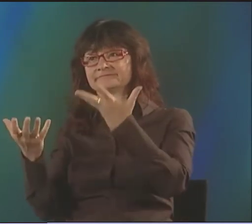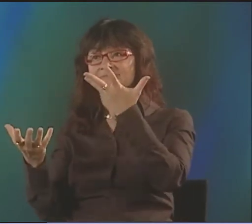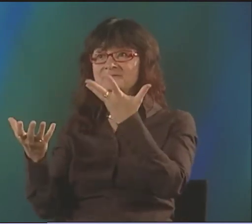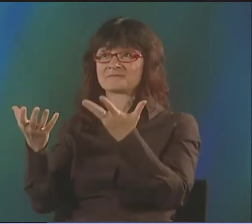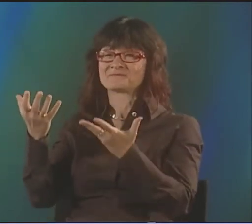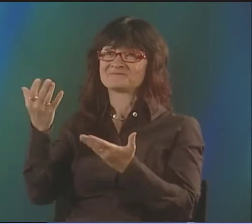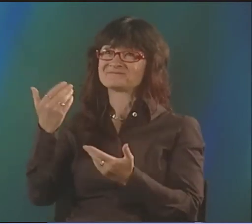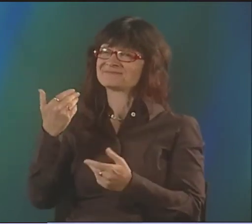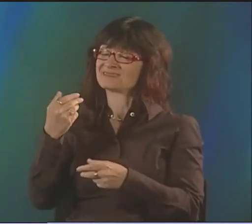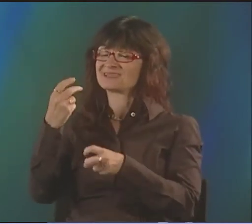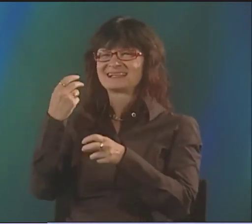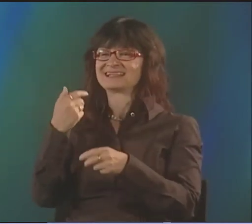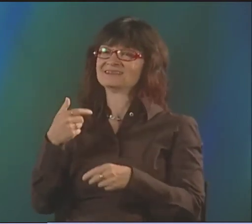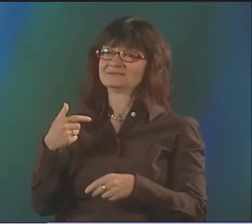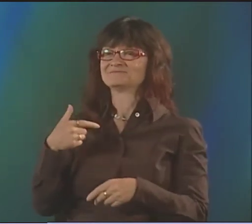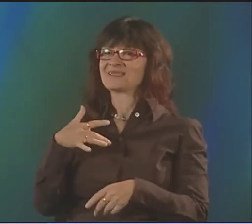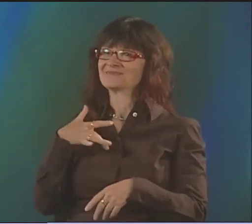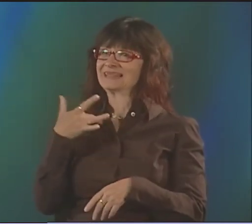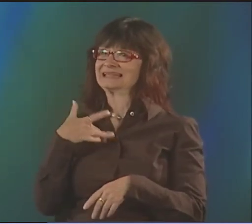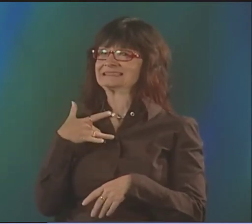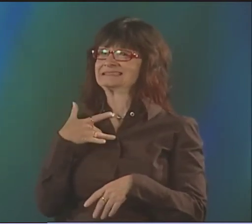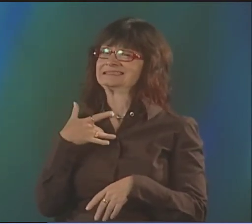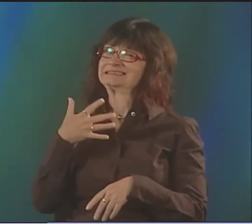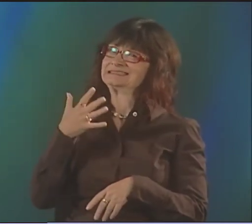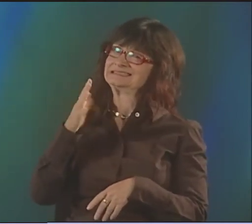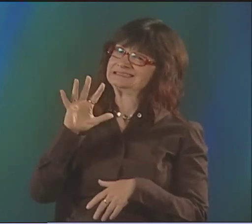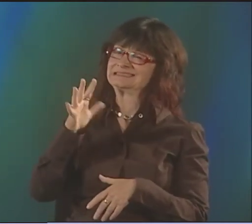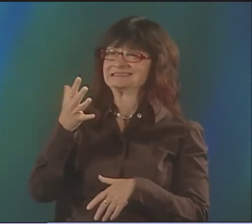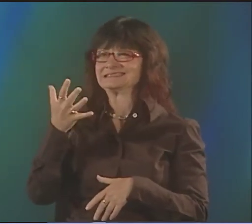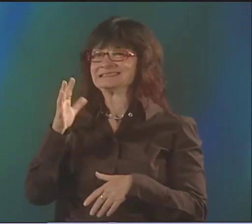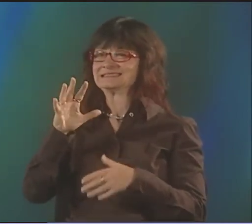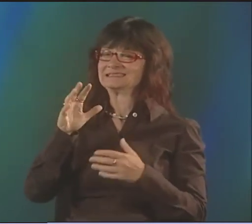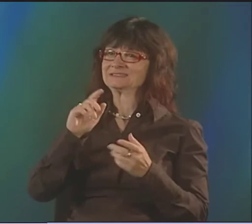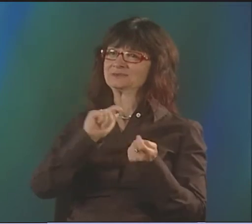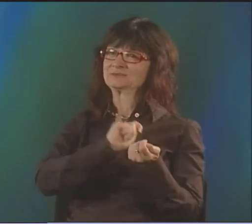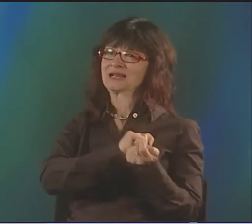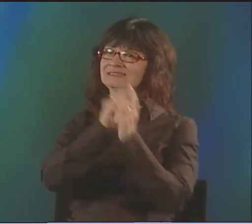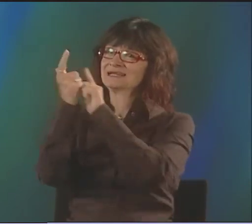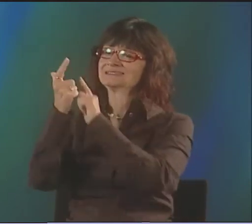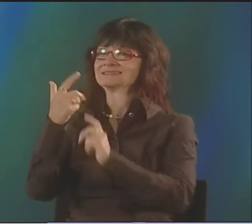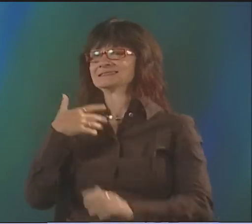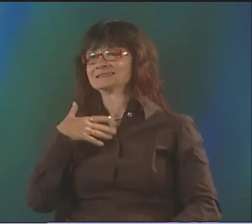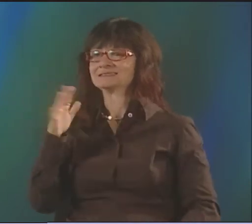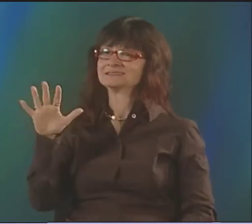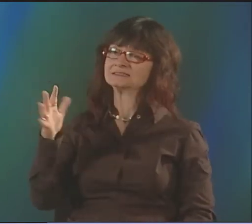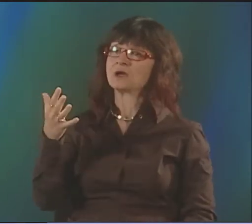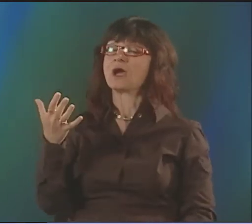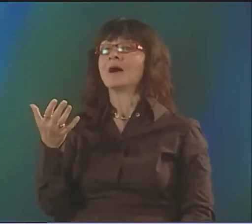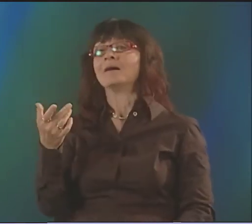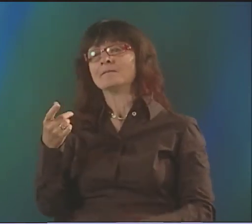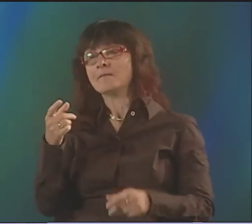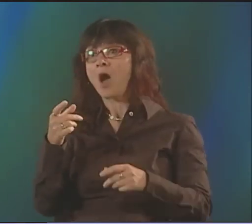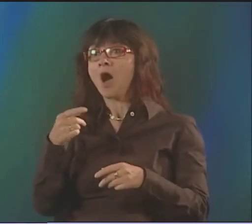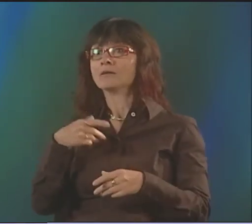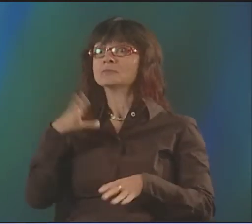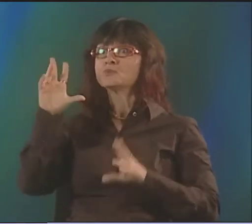WHAT I CREATED ALSO HAD TO BE ARTISTIC AND STILL MAINTAIN HER MEANING, BY TAKING OFF THAT FORM AND CREATING SOMETHING ELSE.